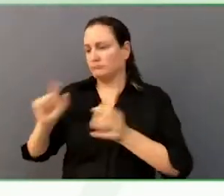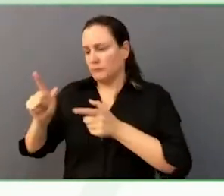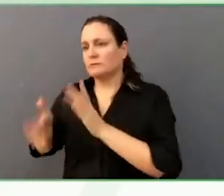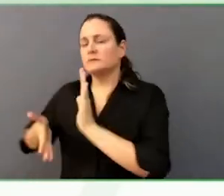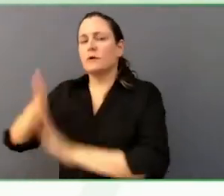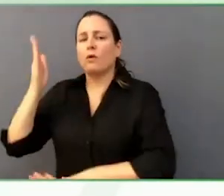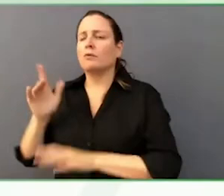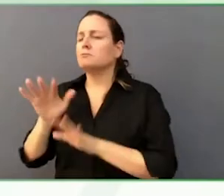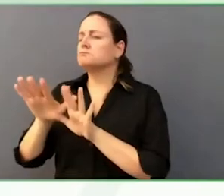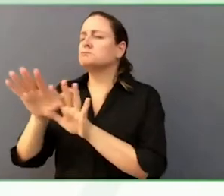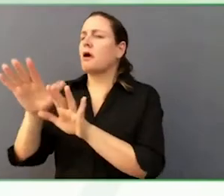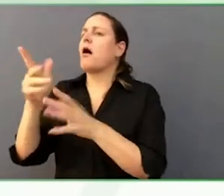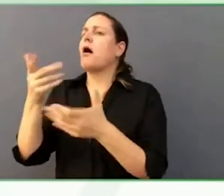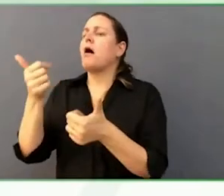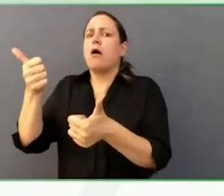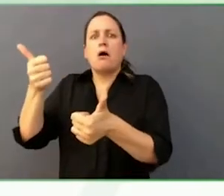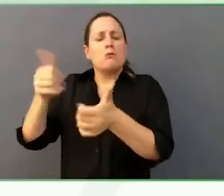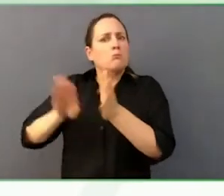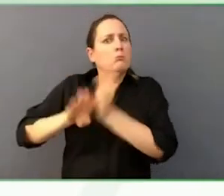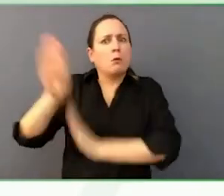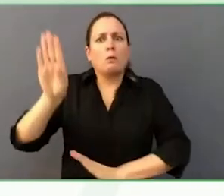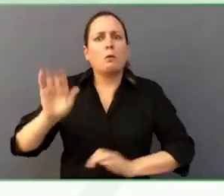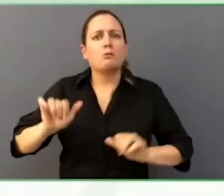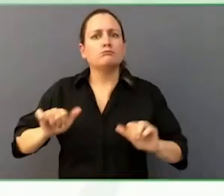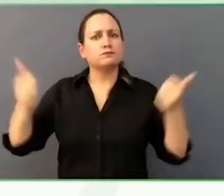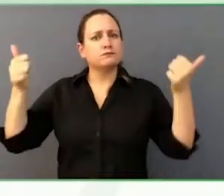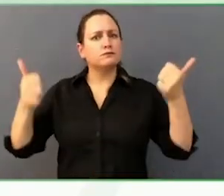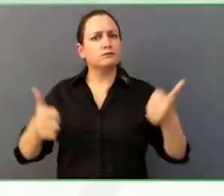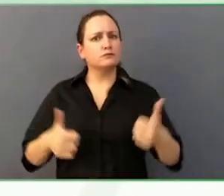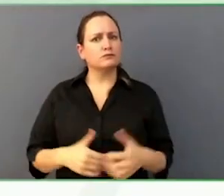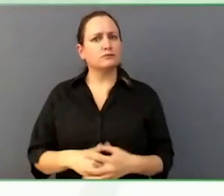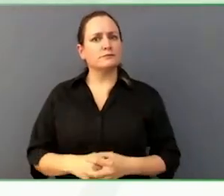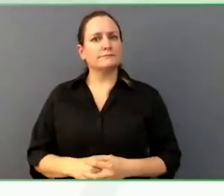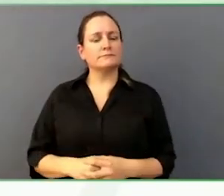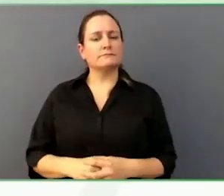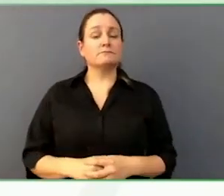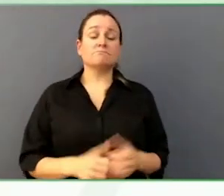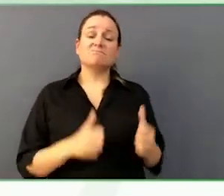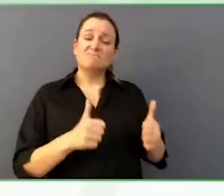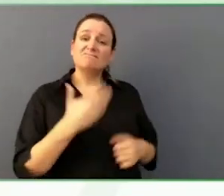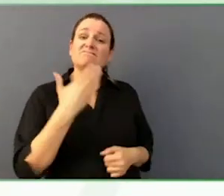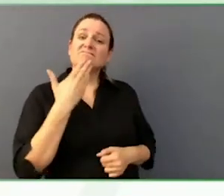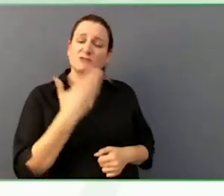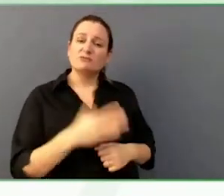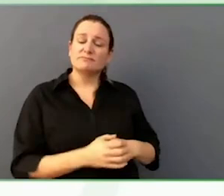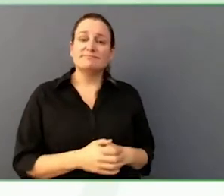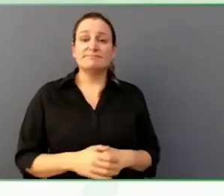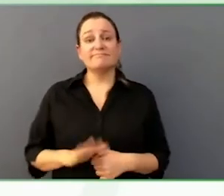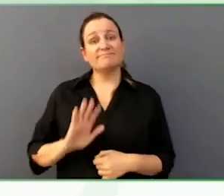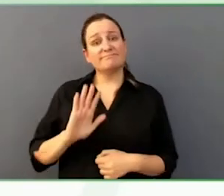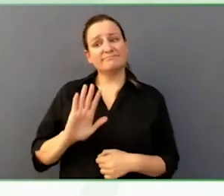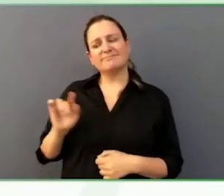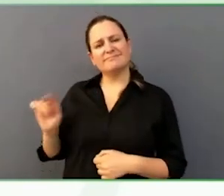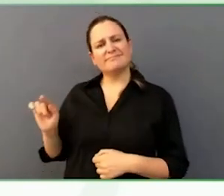Following what you are saying, can you maybe describe how Nicholas communicates his choices regarding his self-directed lifestyle, as